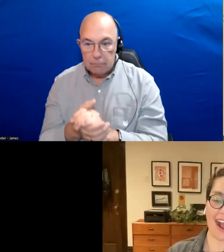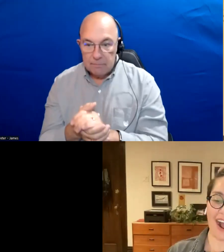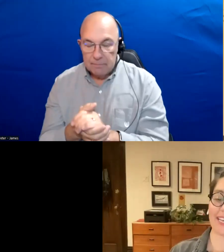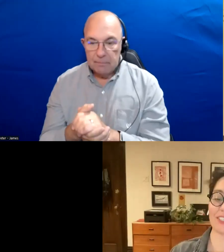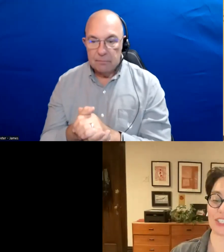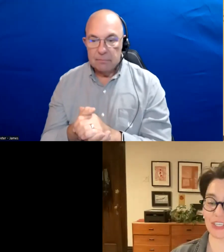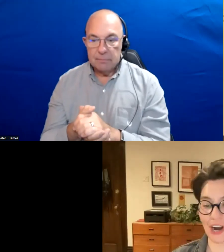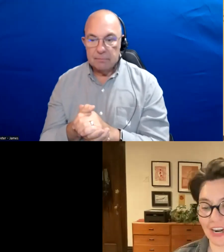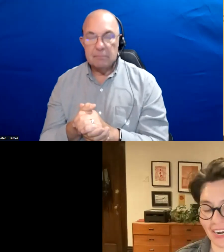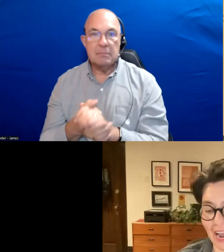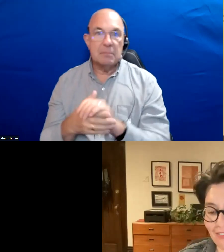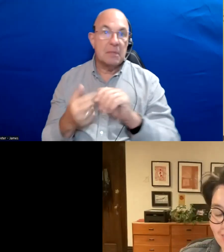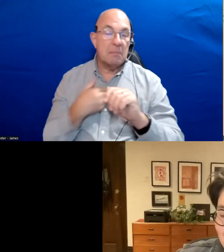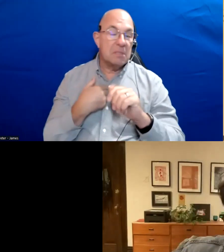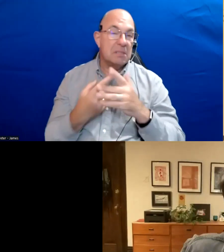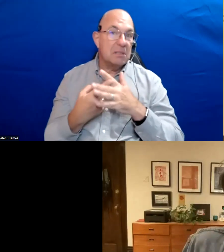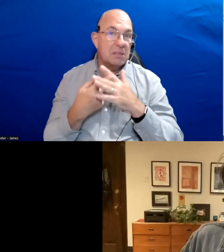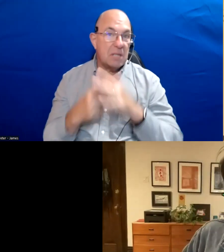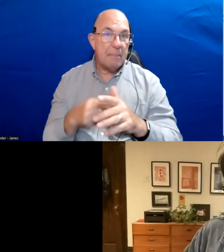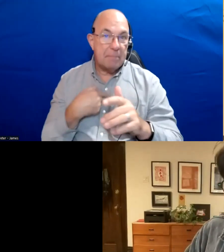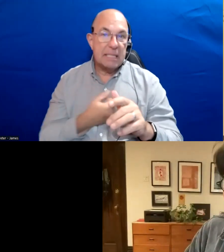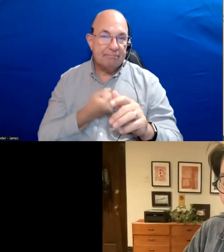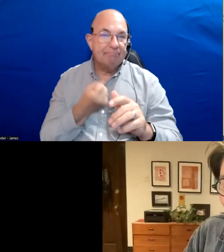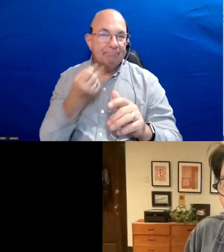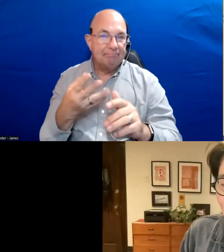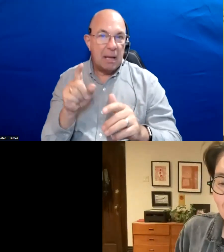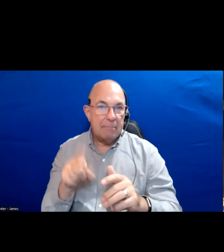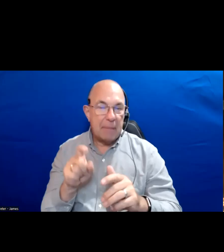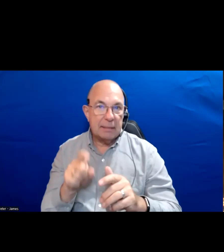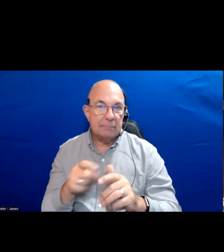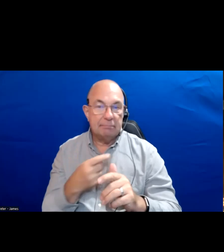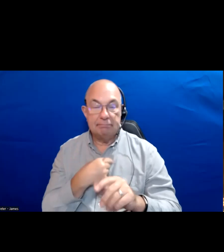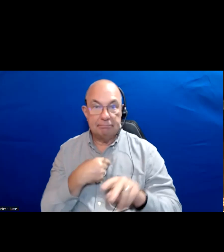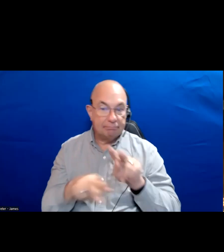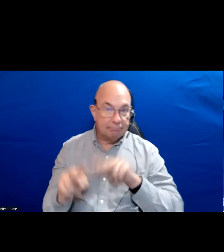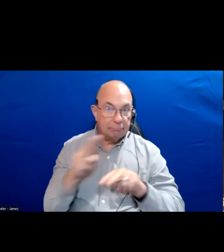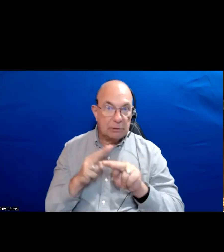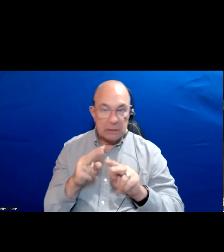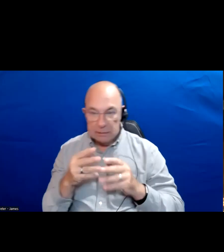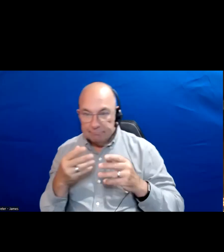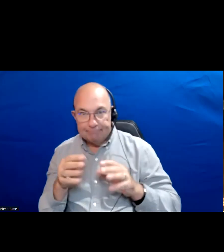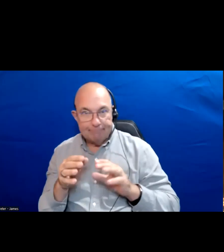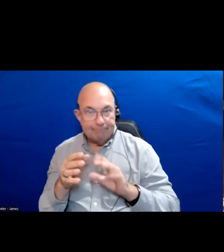I can start I have to say I have not looked closely at every candidate so I'd